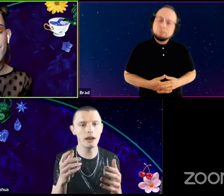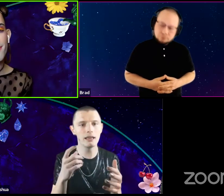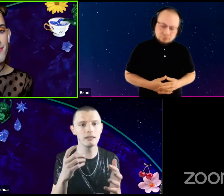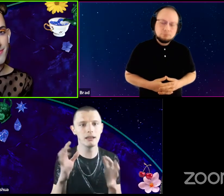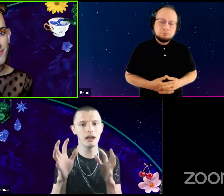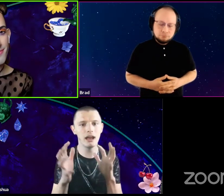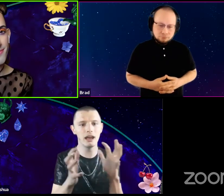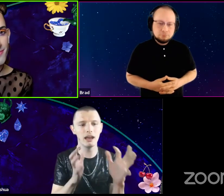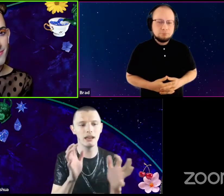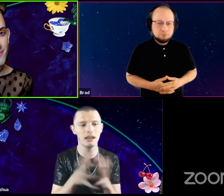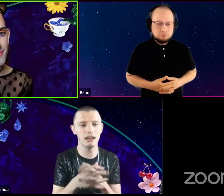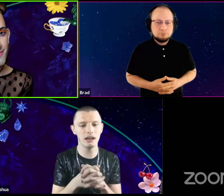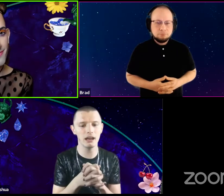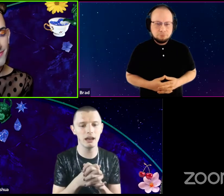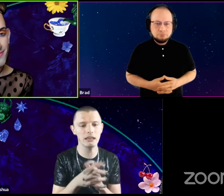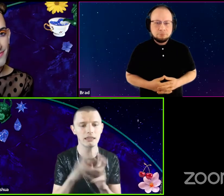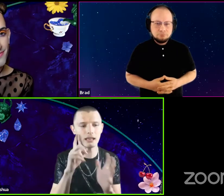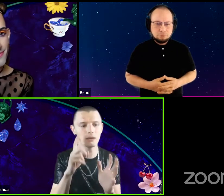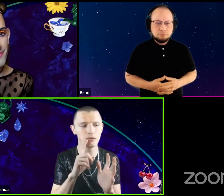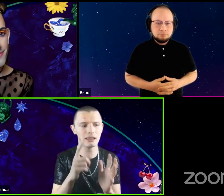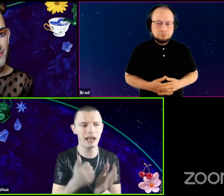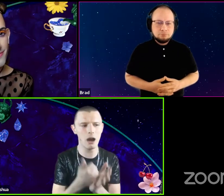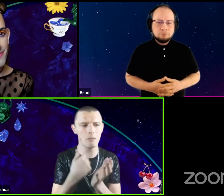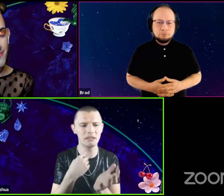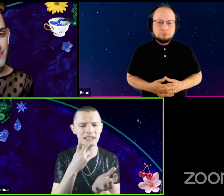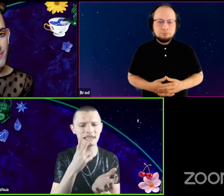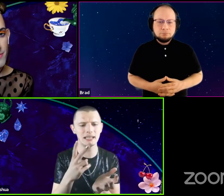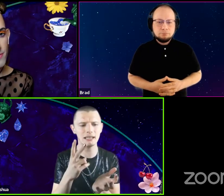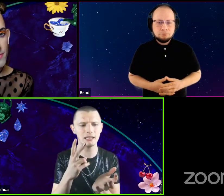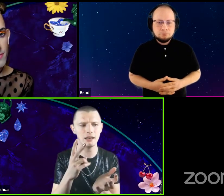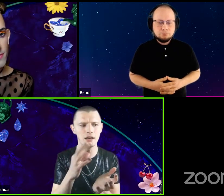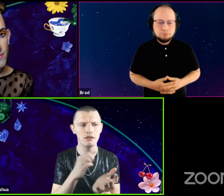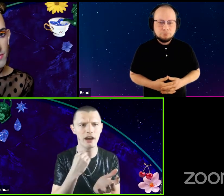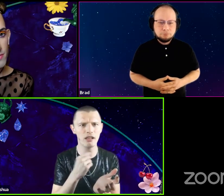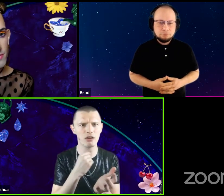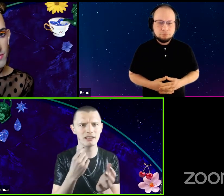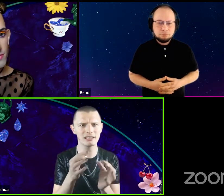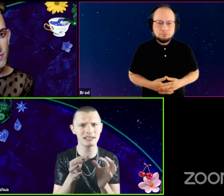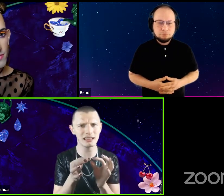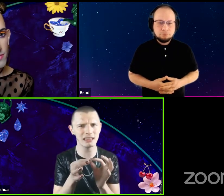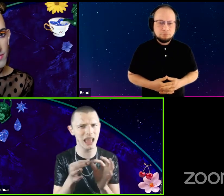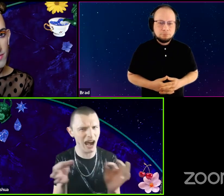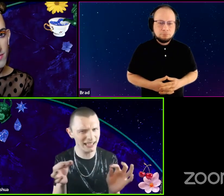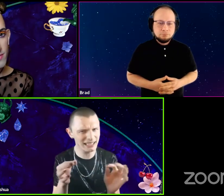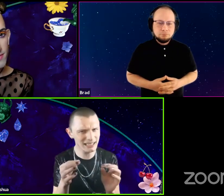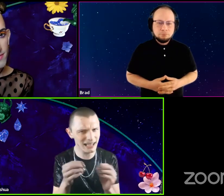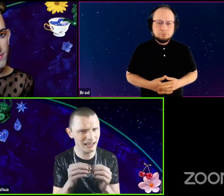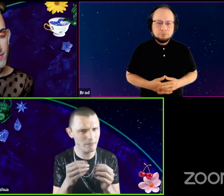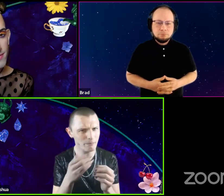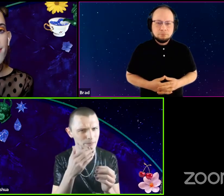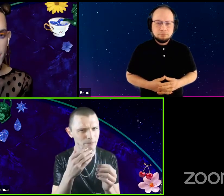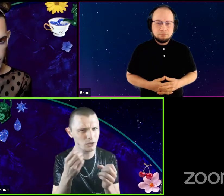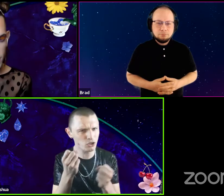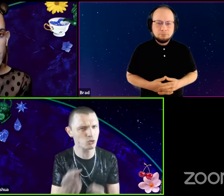And I, I think it really helped me see Friar Lawrence's lines in a stronger light.